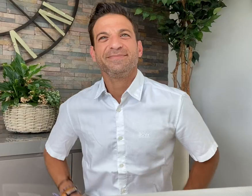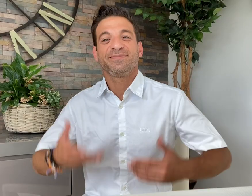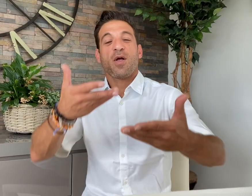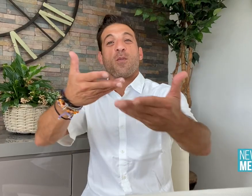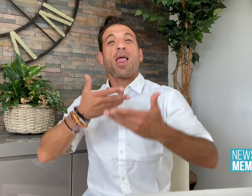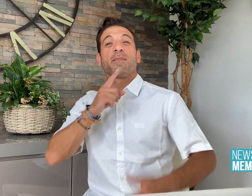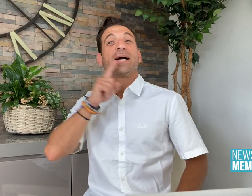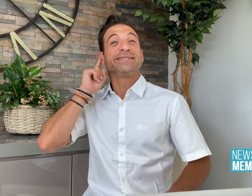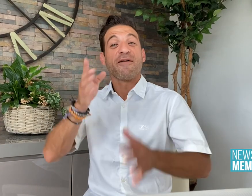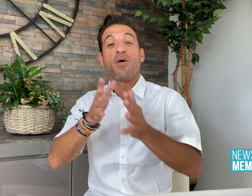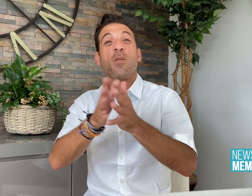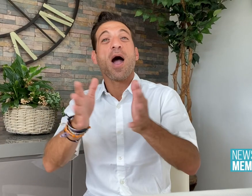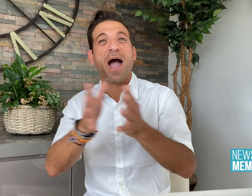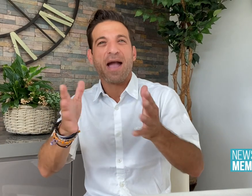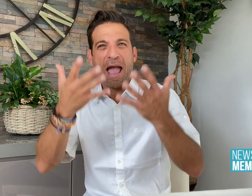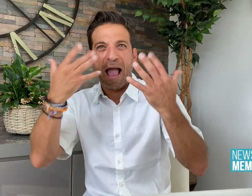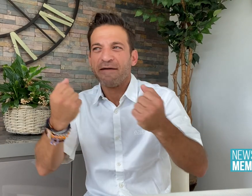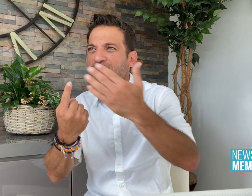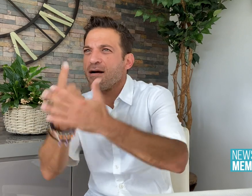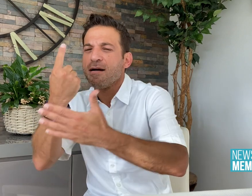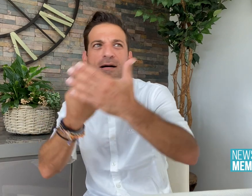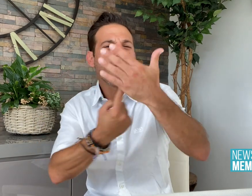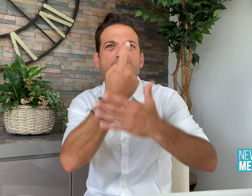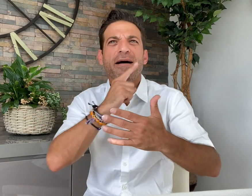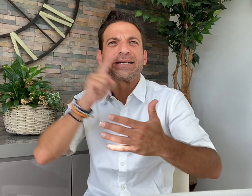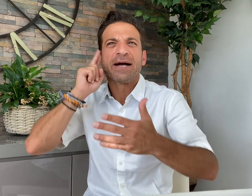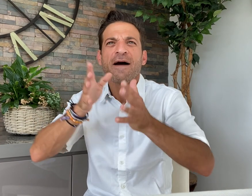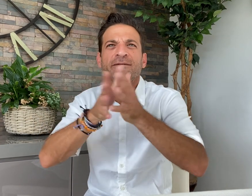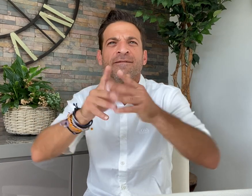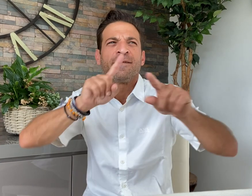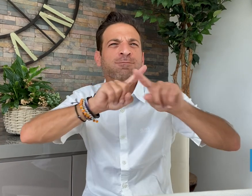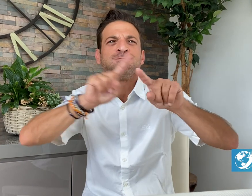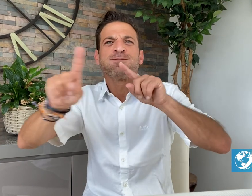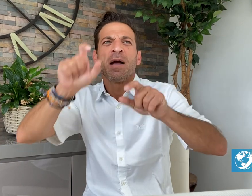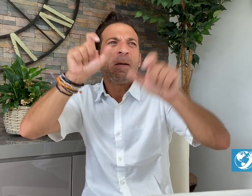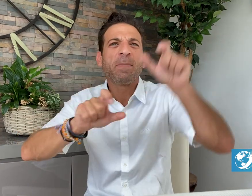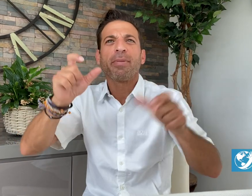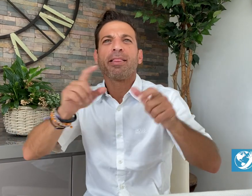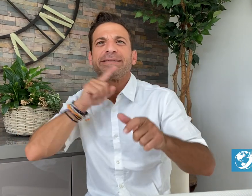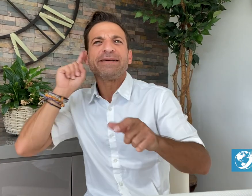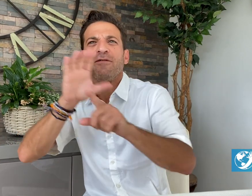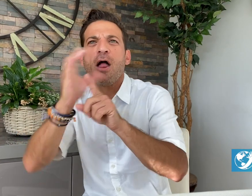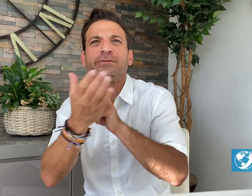Welcome to DeafWire where we share interesting news stories